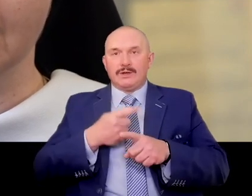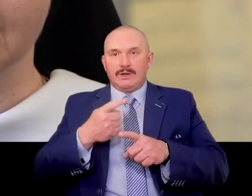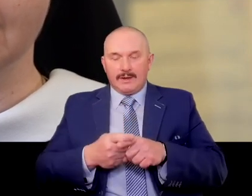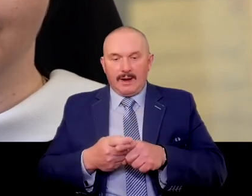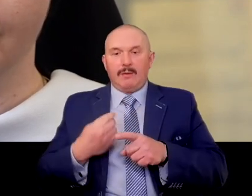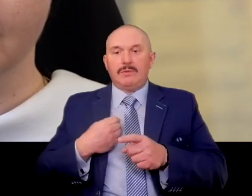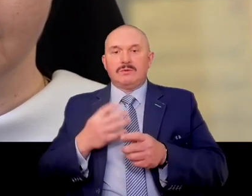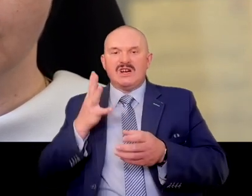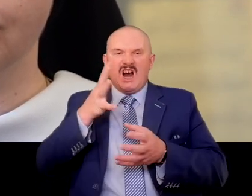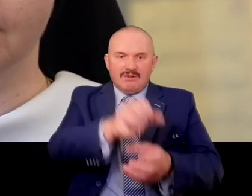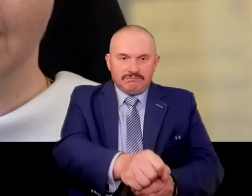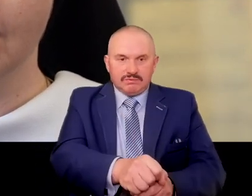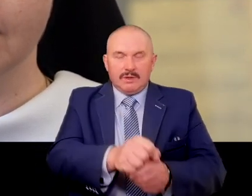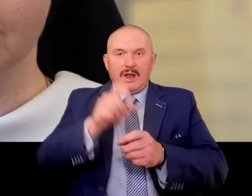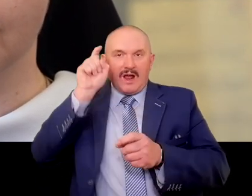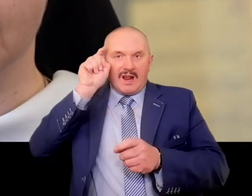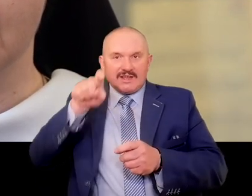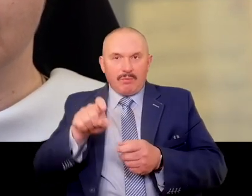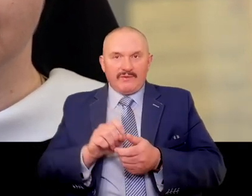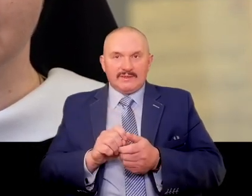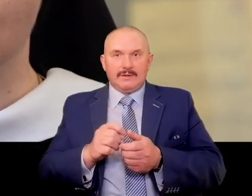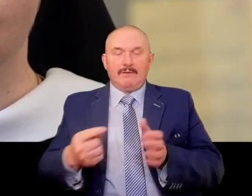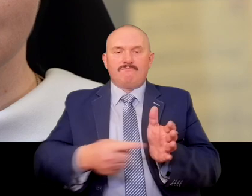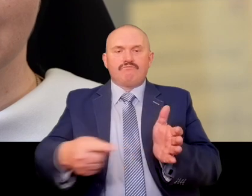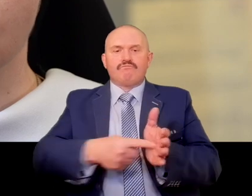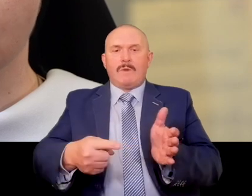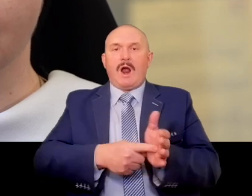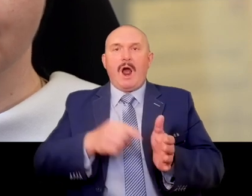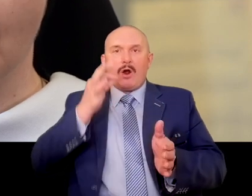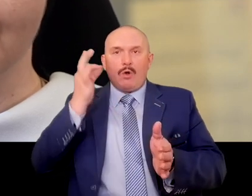the Gestapo men broke into our house demanding that Sister Kotowska come out to them.